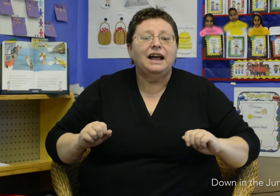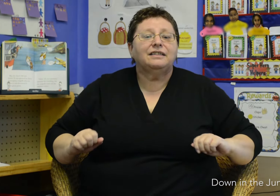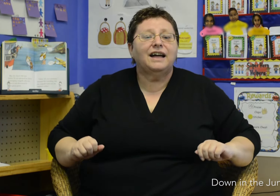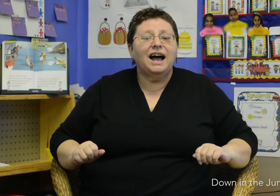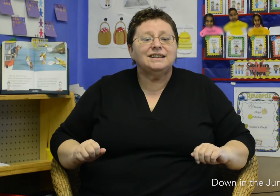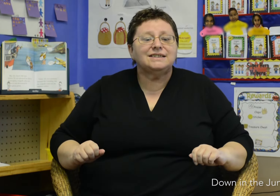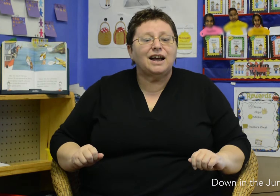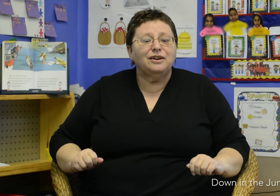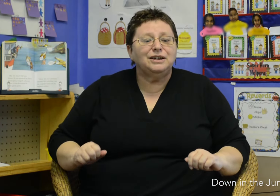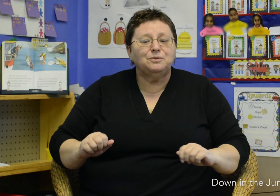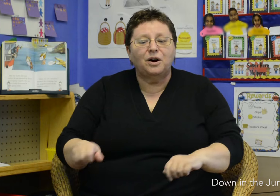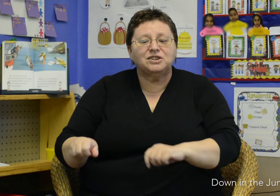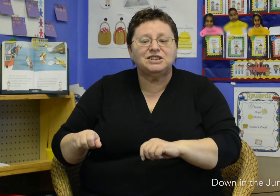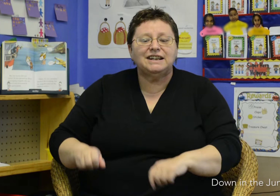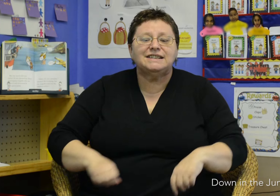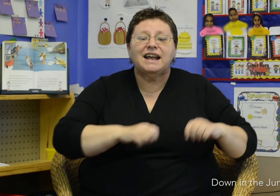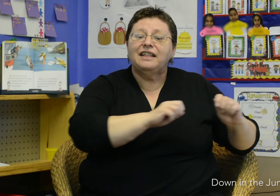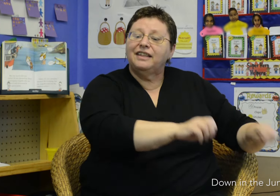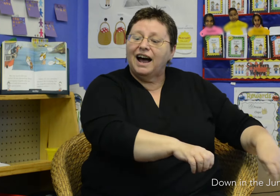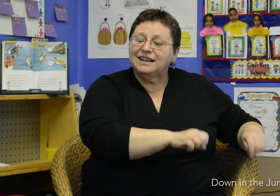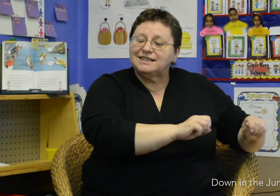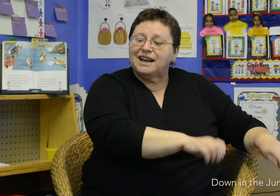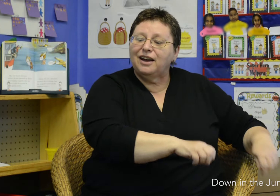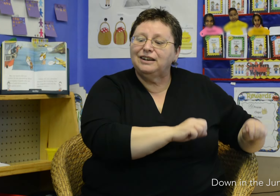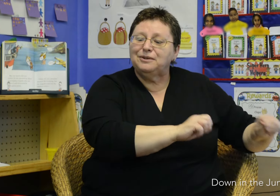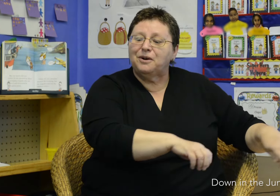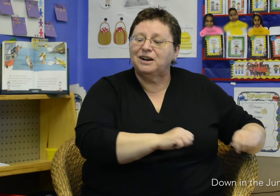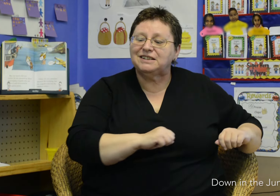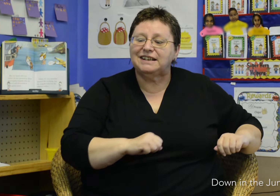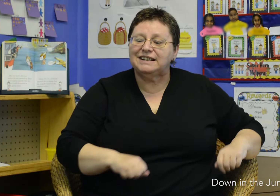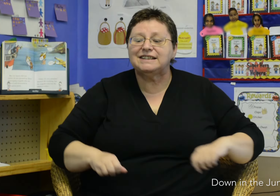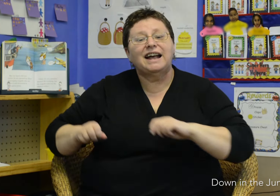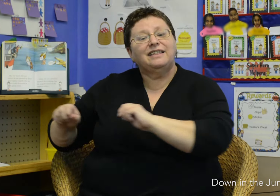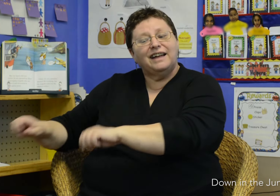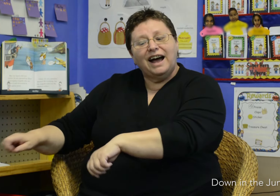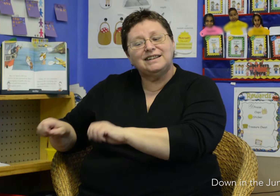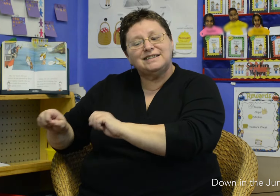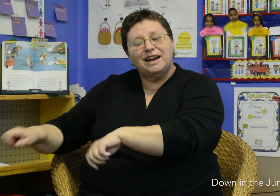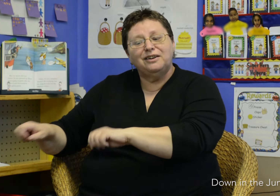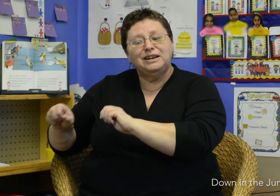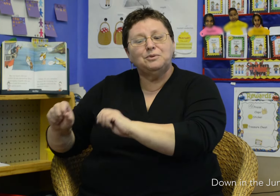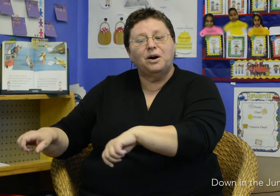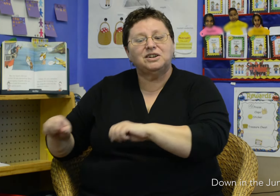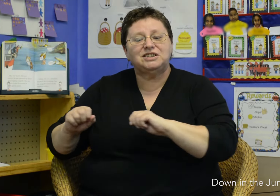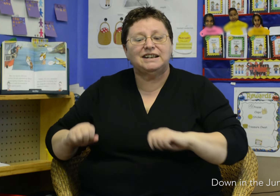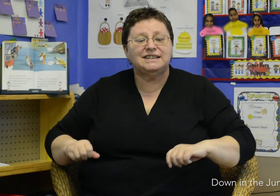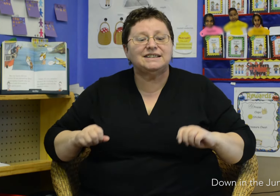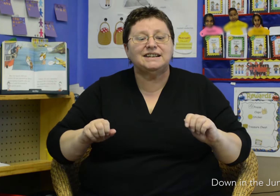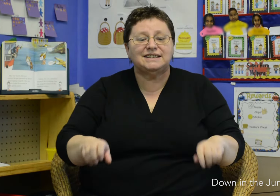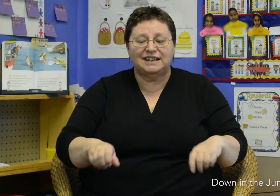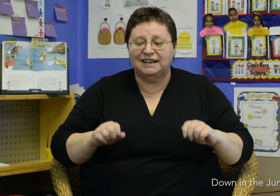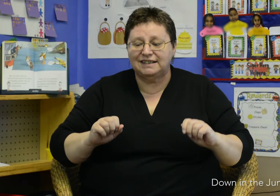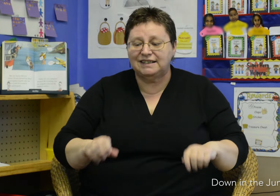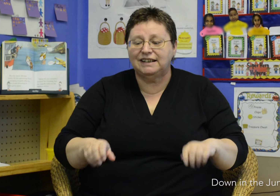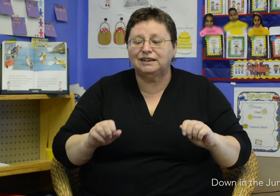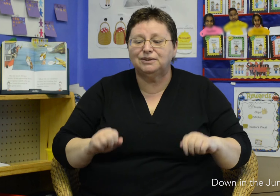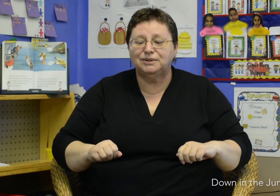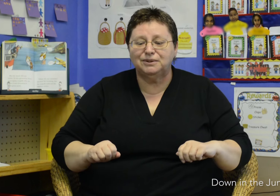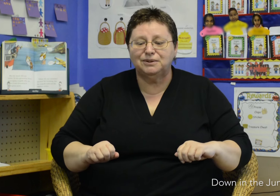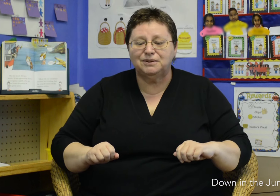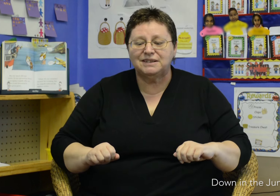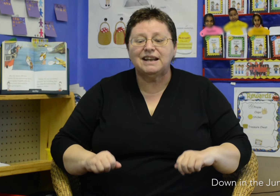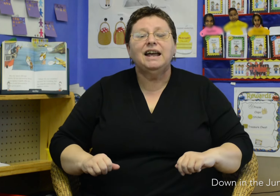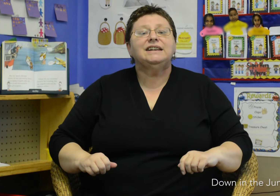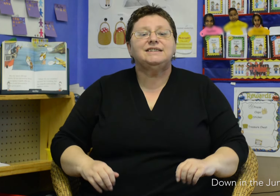that's how he washes, that's how he washes, that's how he washes his dirty clothes.